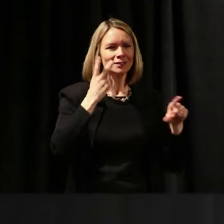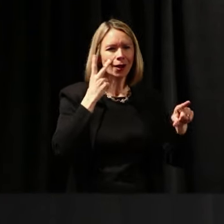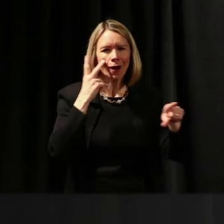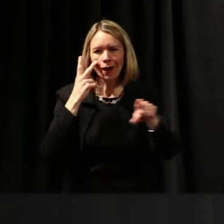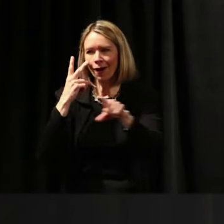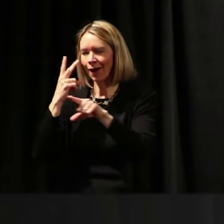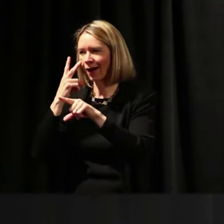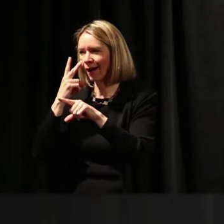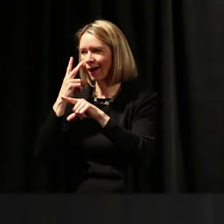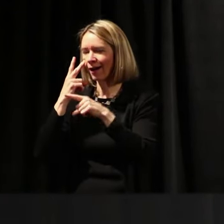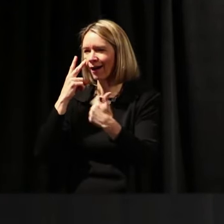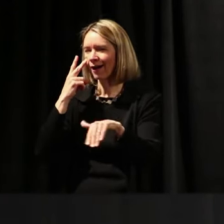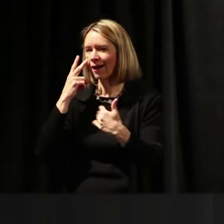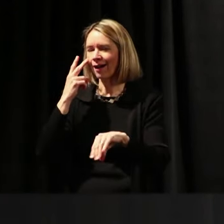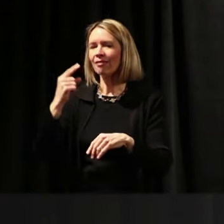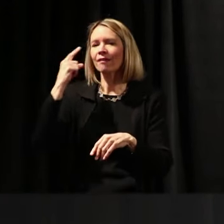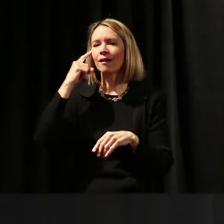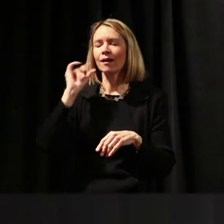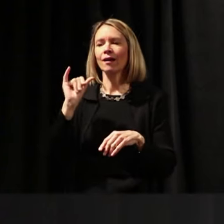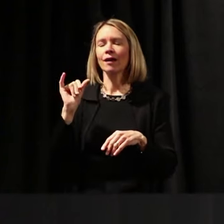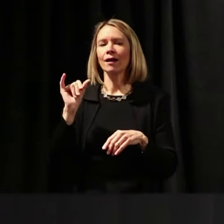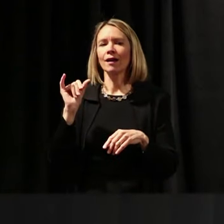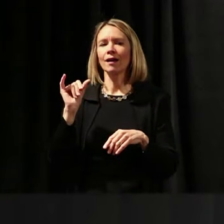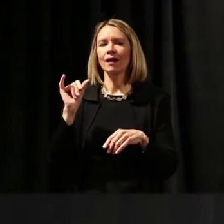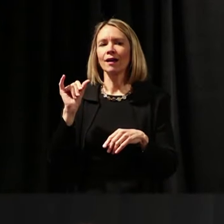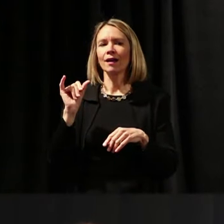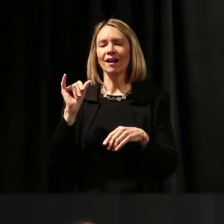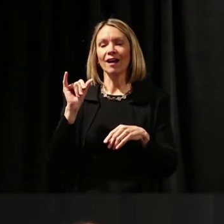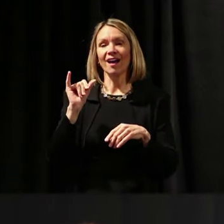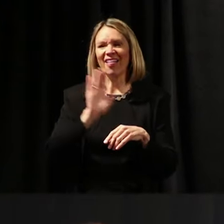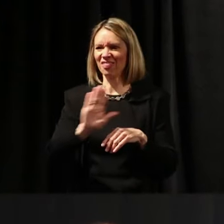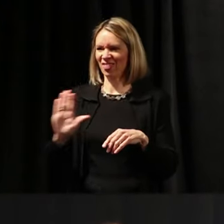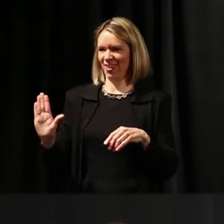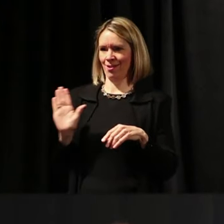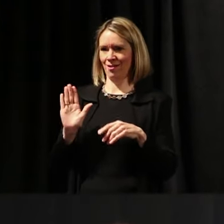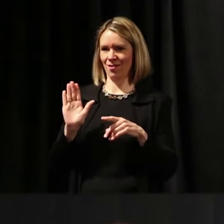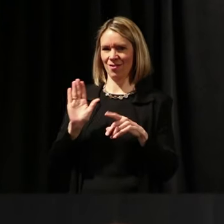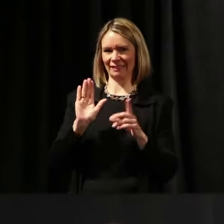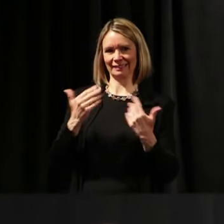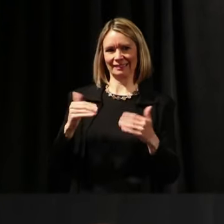and I kept thinking, you know, that's all positive, but inside I still had this feeling